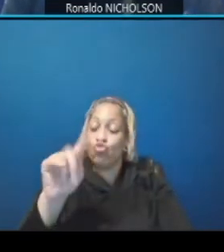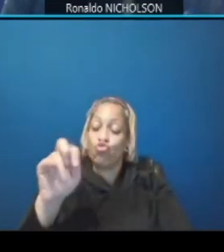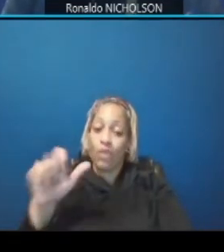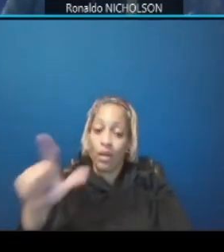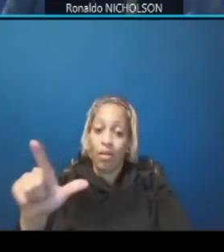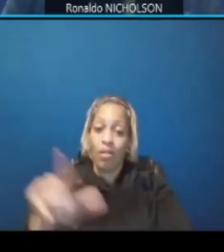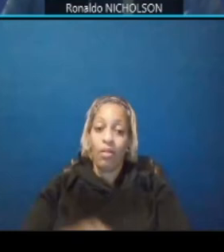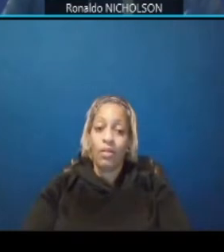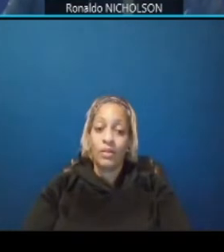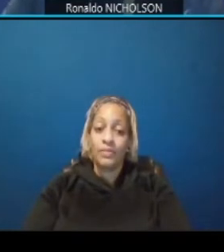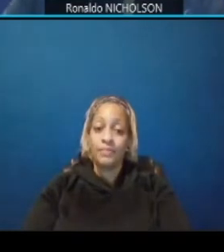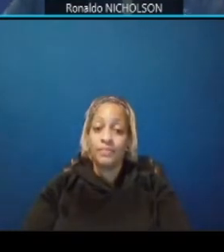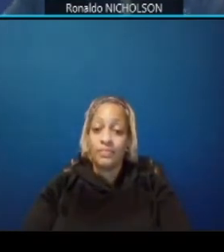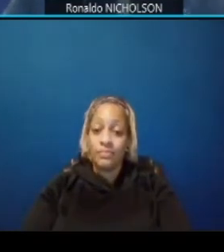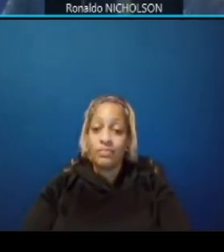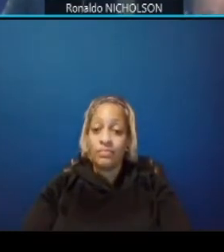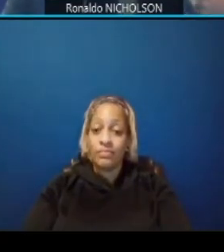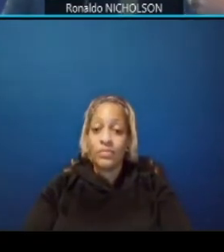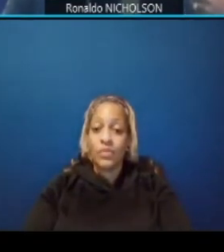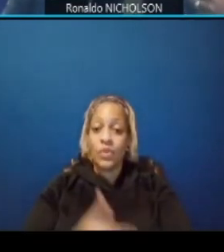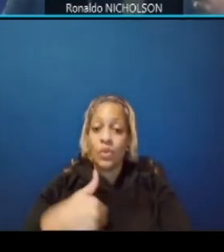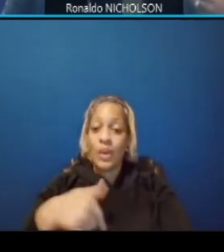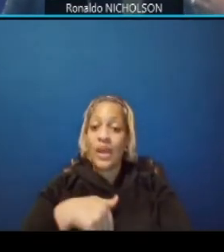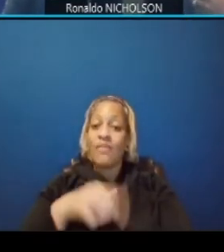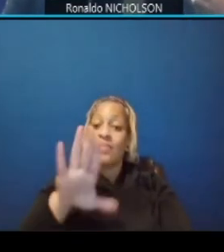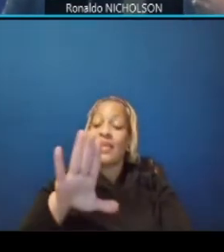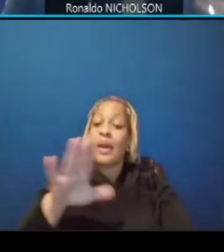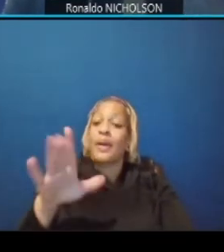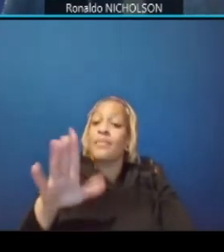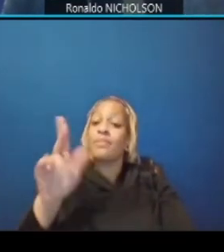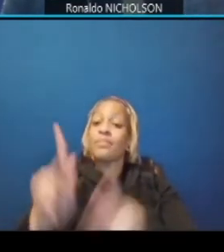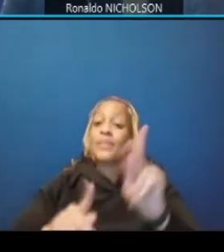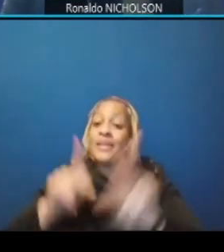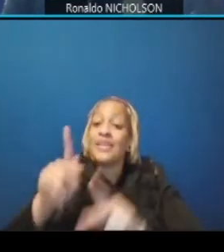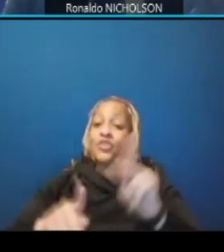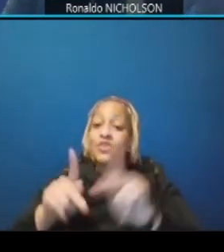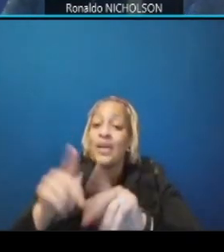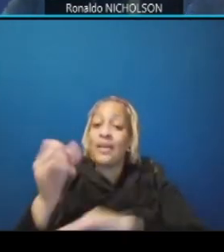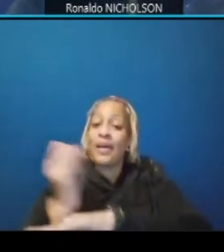a pedestrian island for refuge with enhanced crosswalks